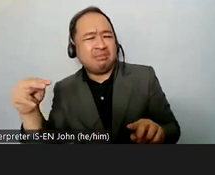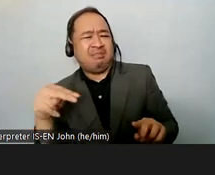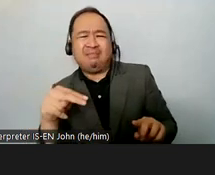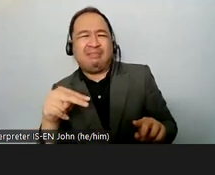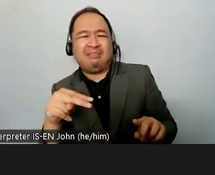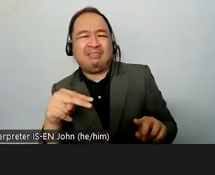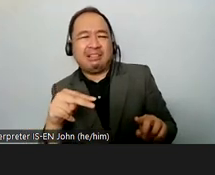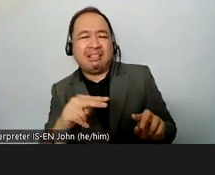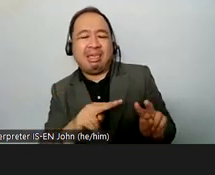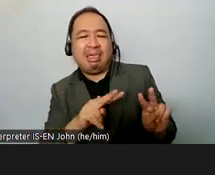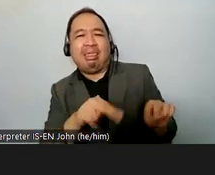for example